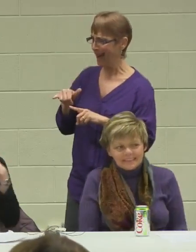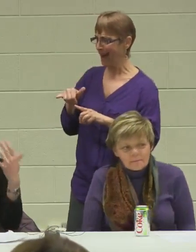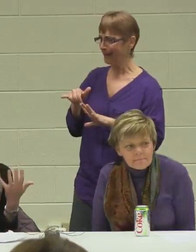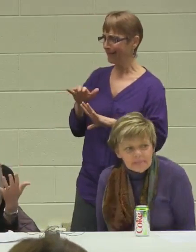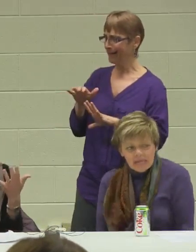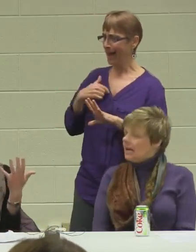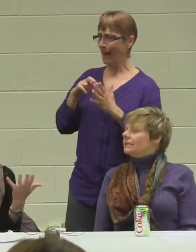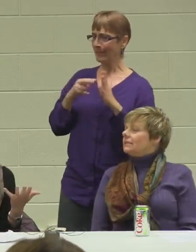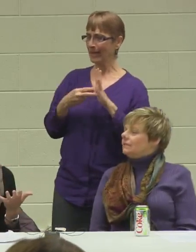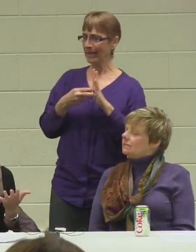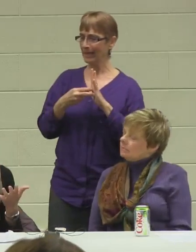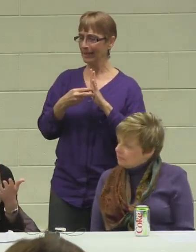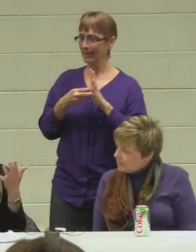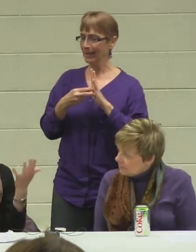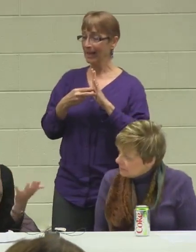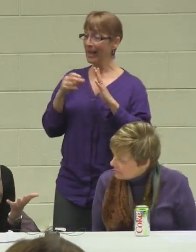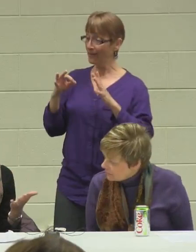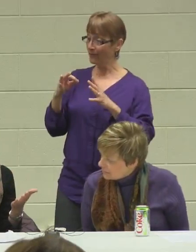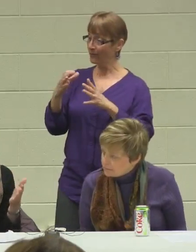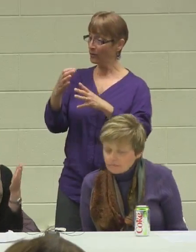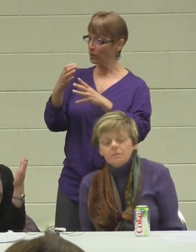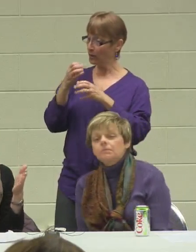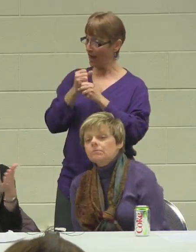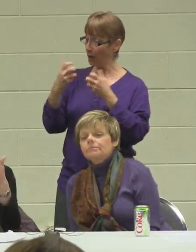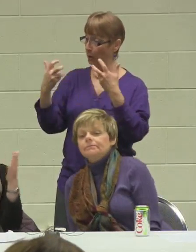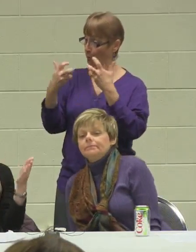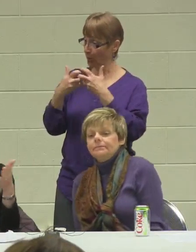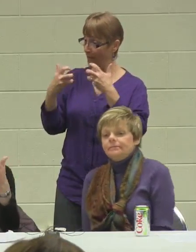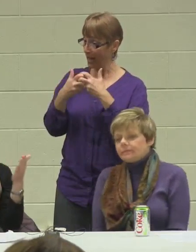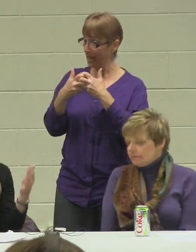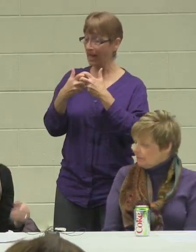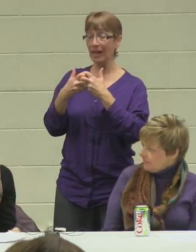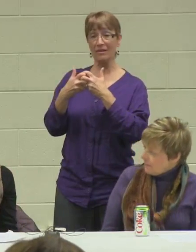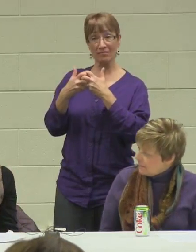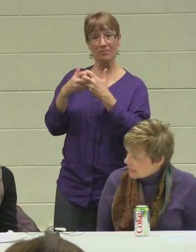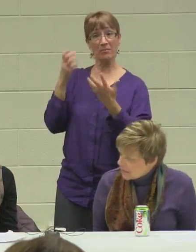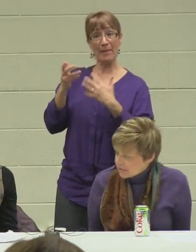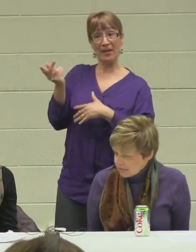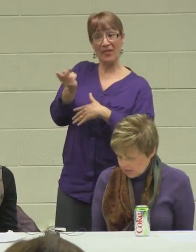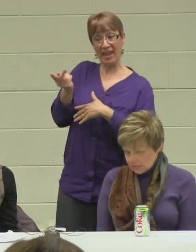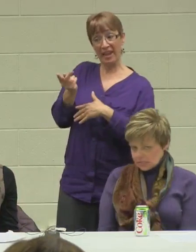I mean if a roommate were to come along, and you know, they could find a place together,